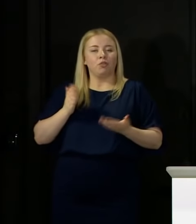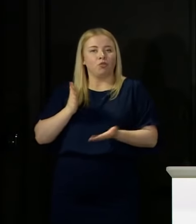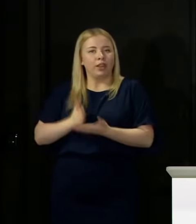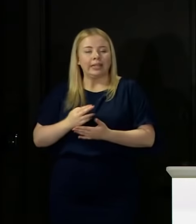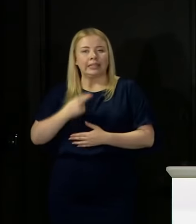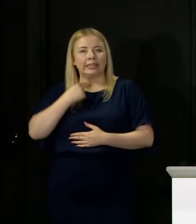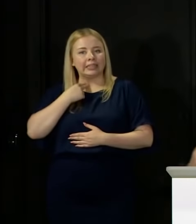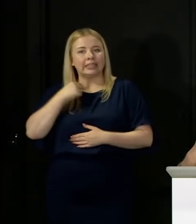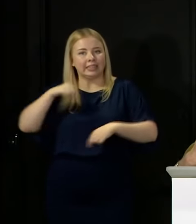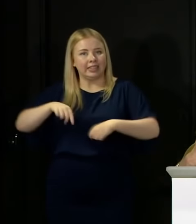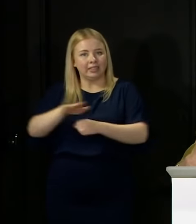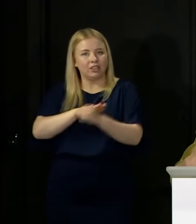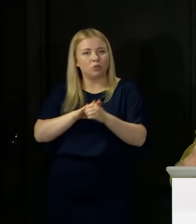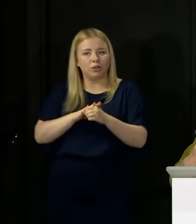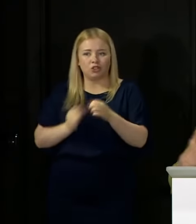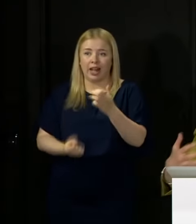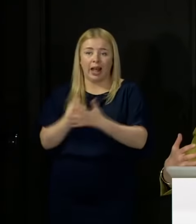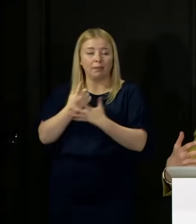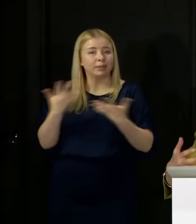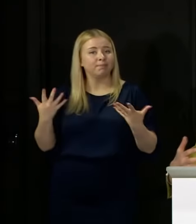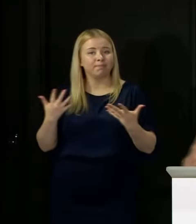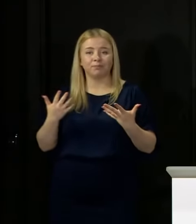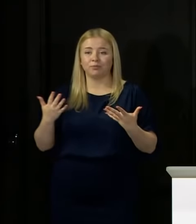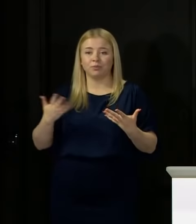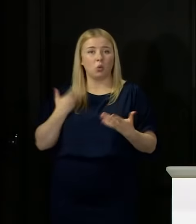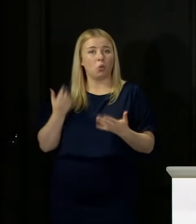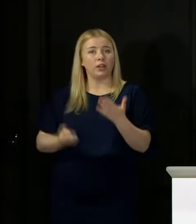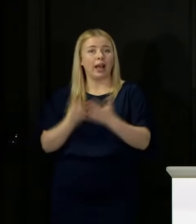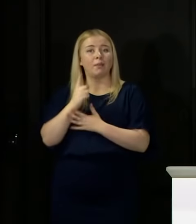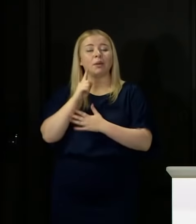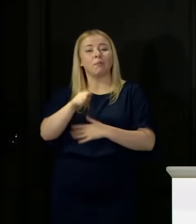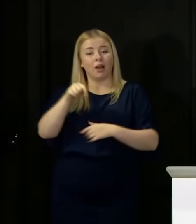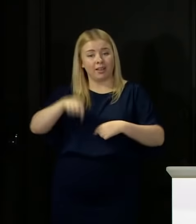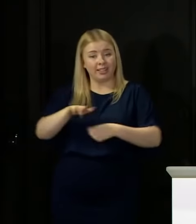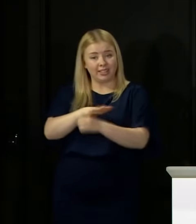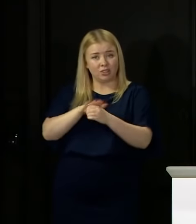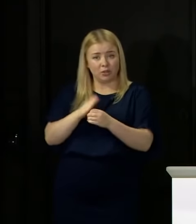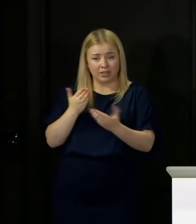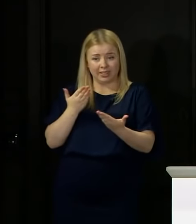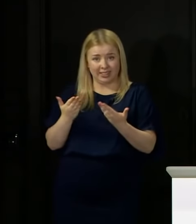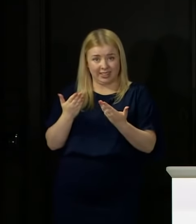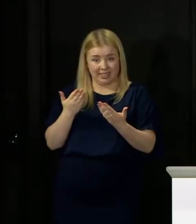but this system is different this year to previous years by necessity.